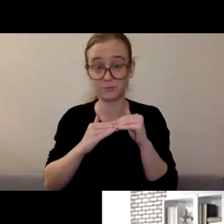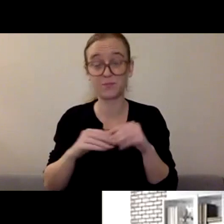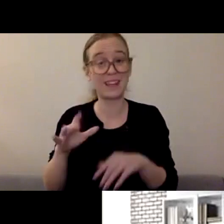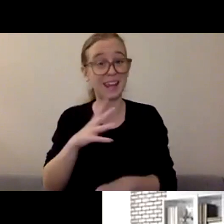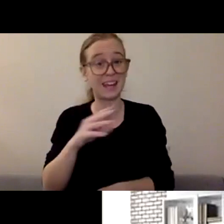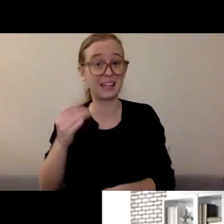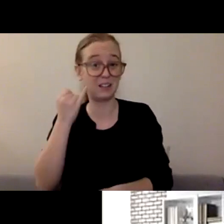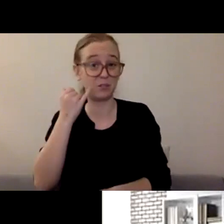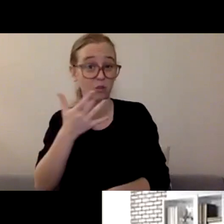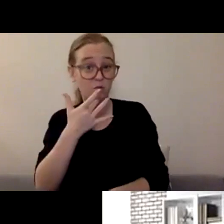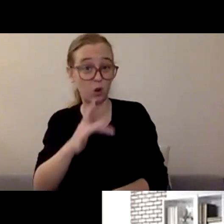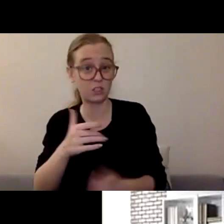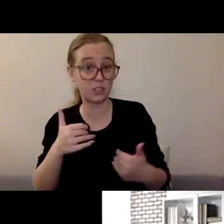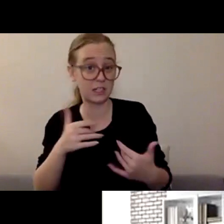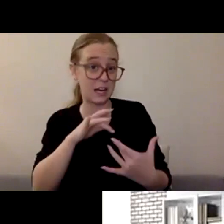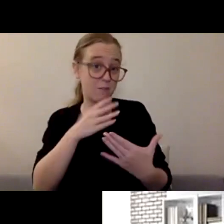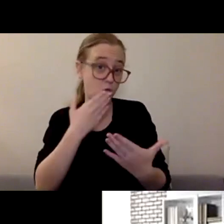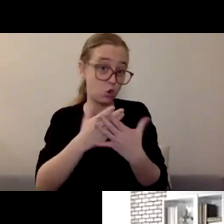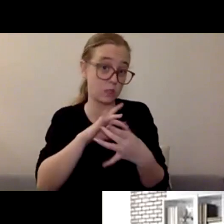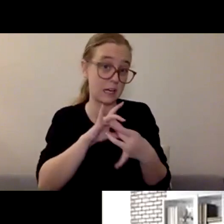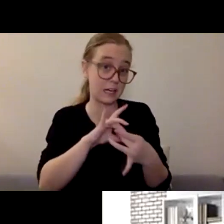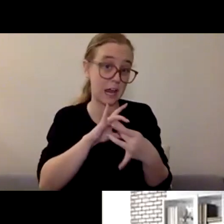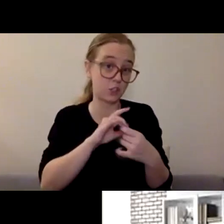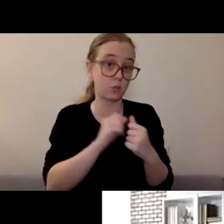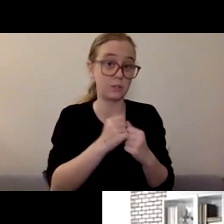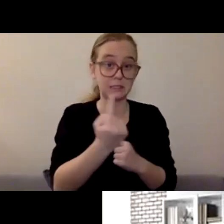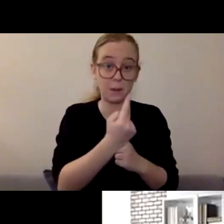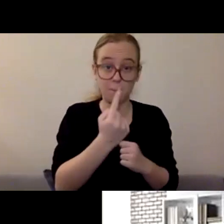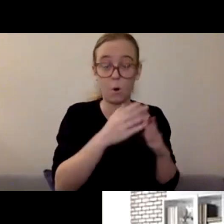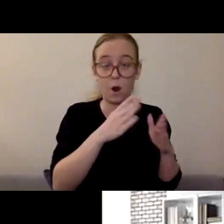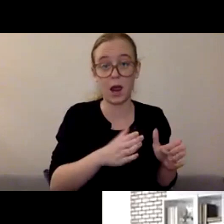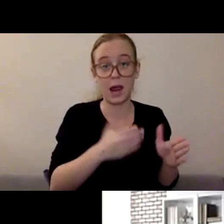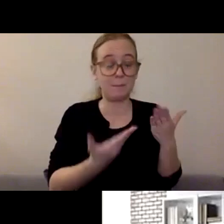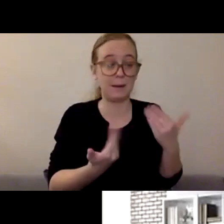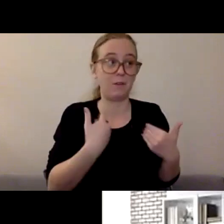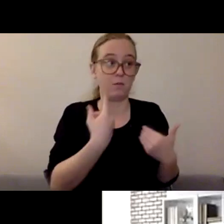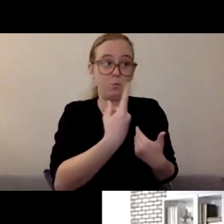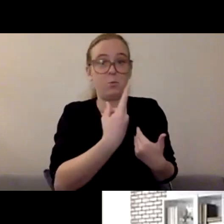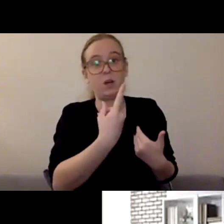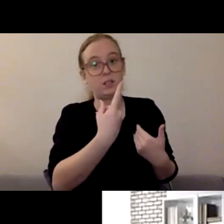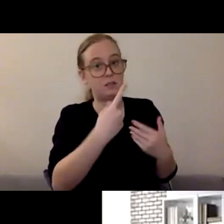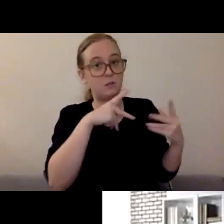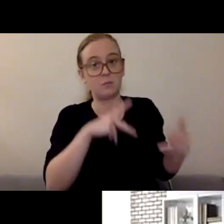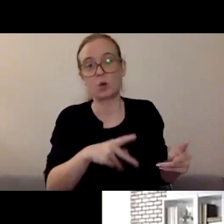maybe there's that one person that you can just feel like you can be vulnerable with, that can always be a great way to start.